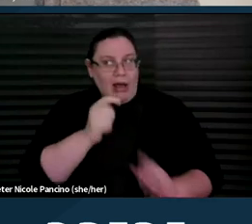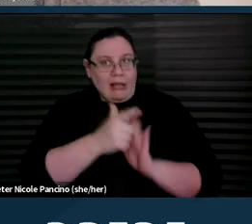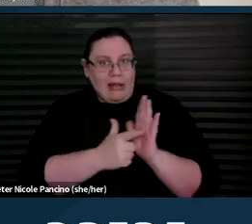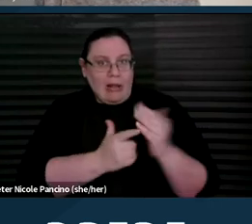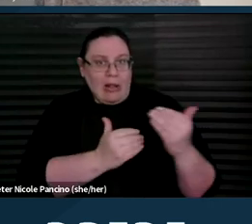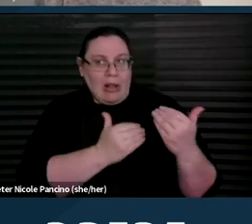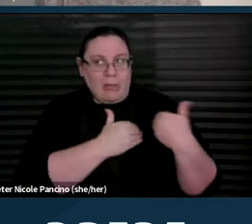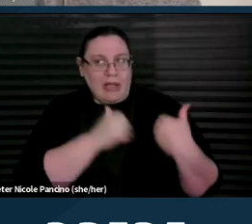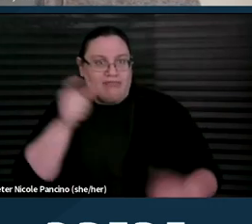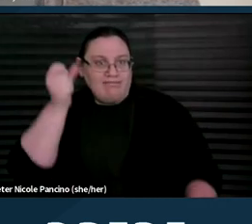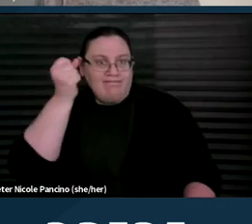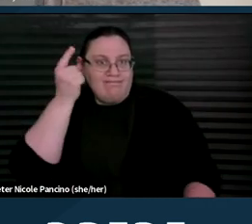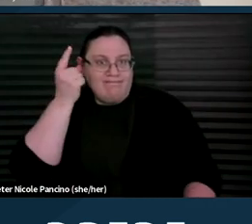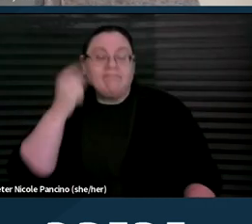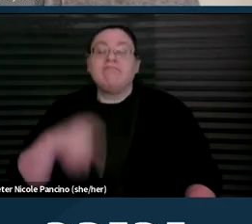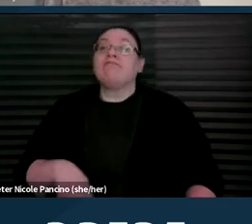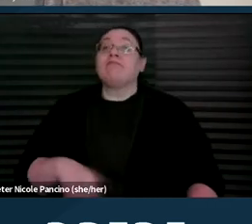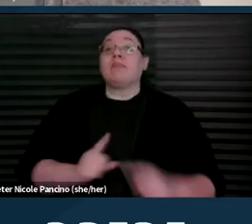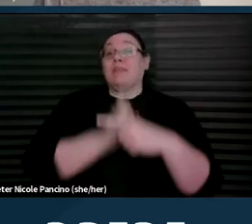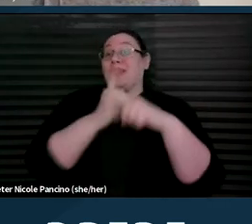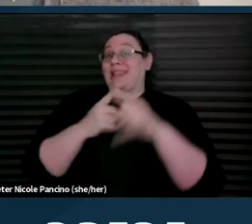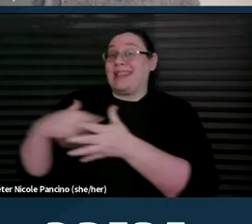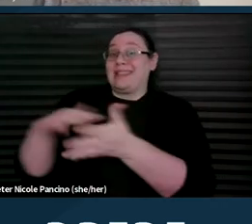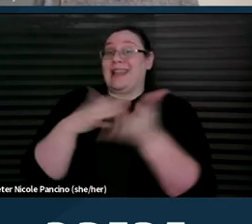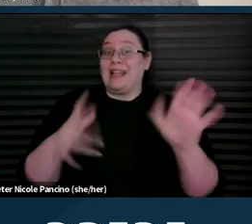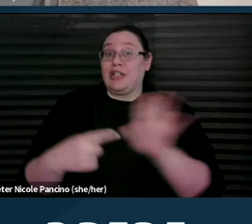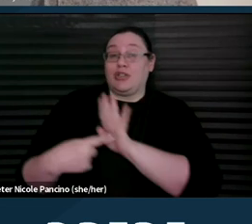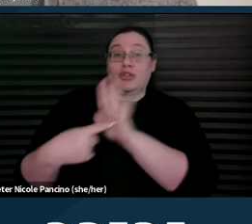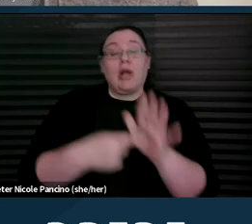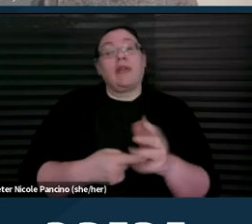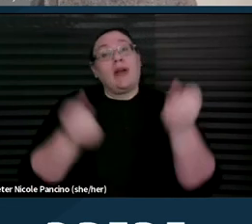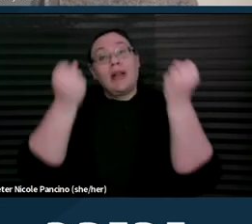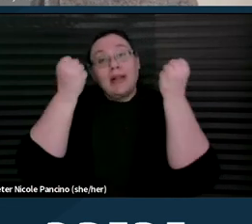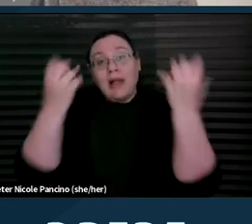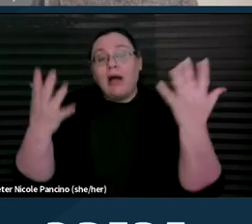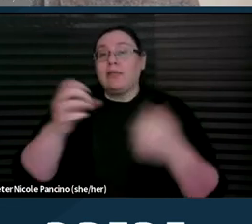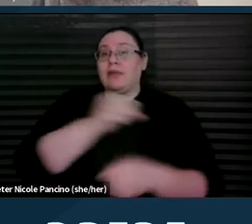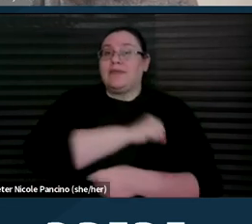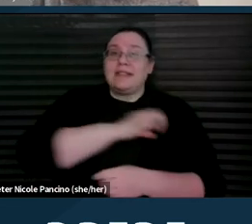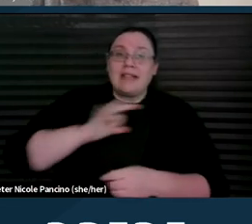Further, there are studies showing that there are lots of staff and provider biases